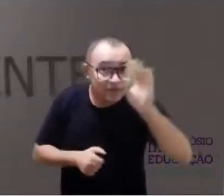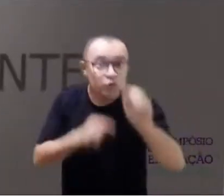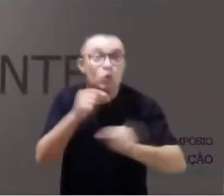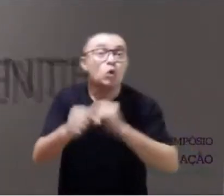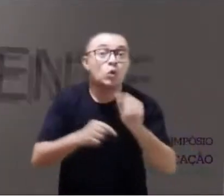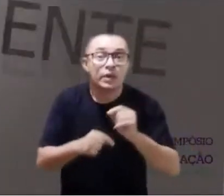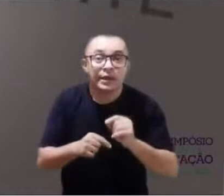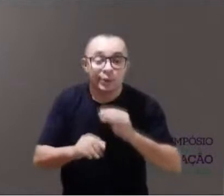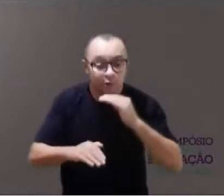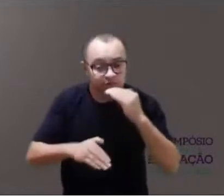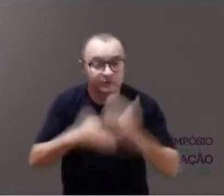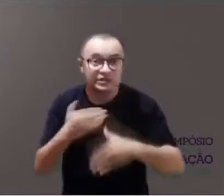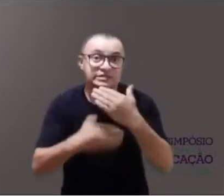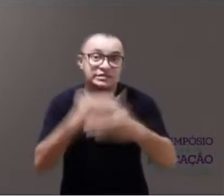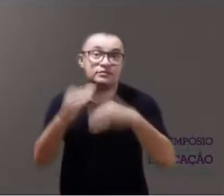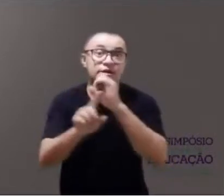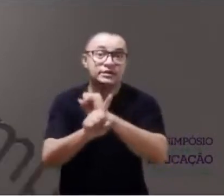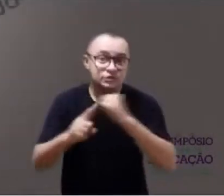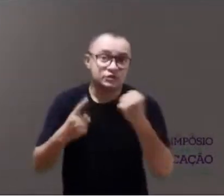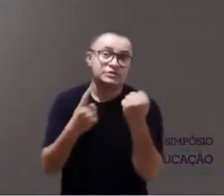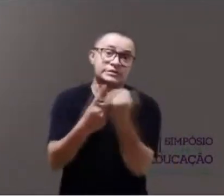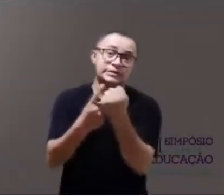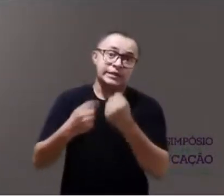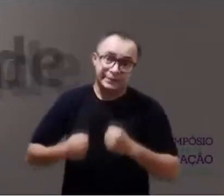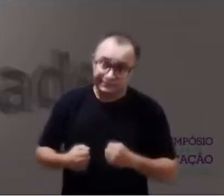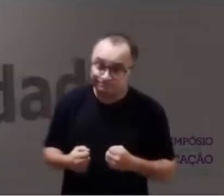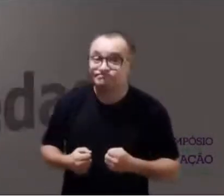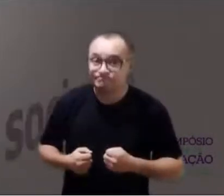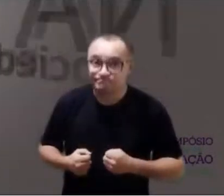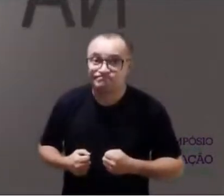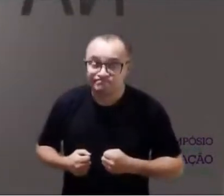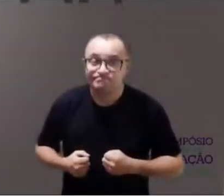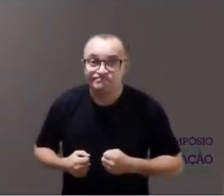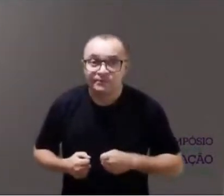and above all, their participation amongst society.